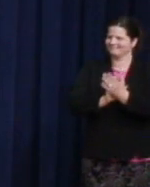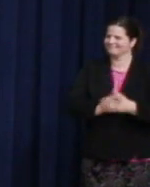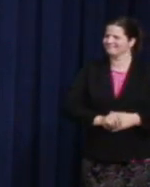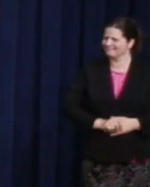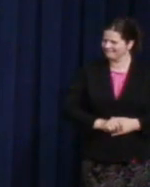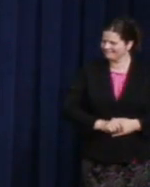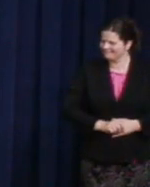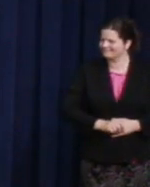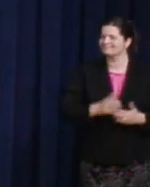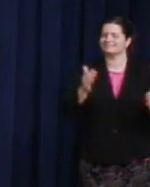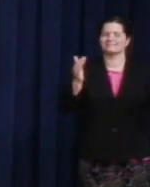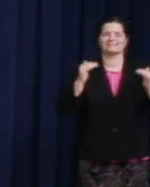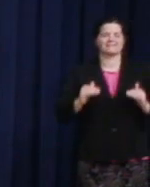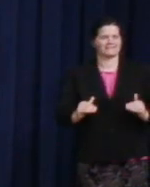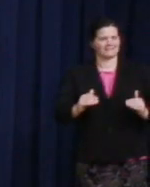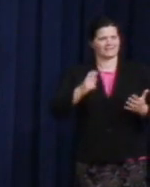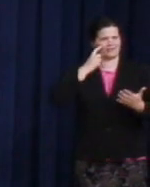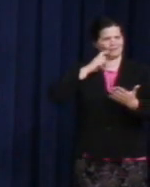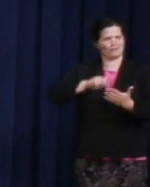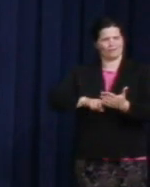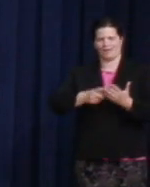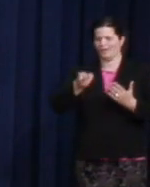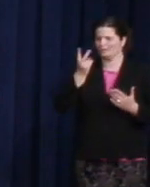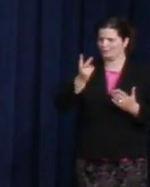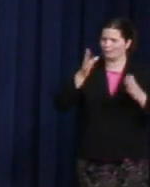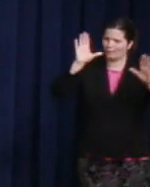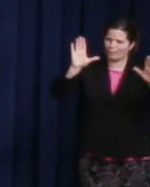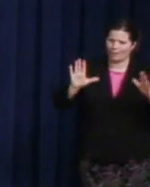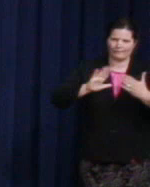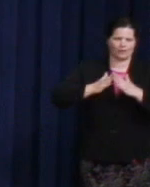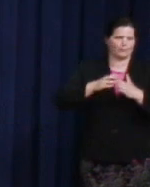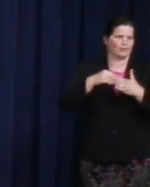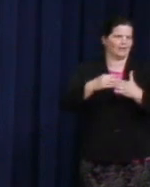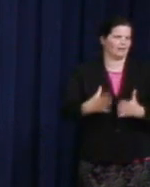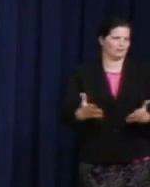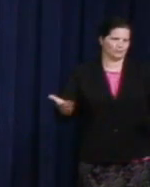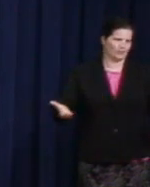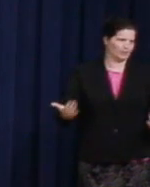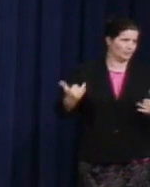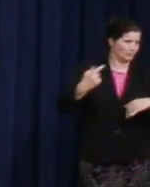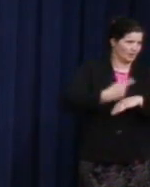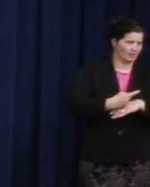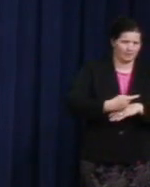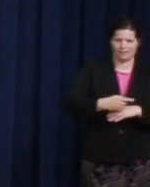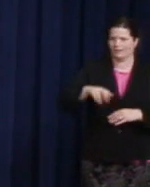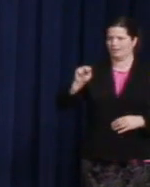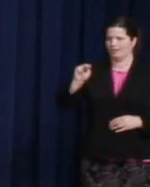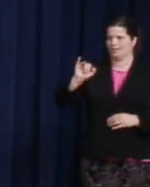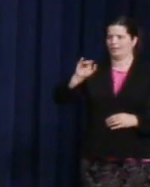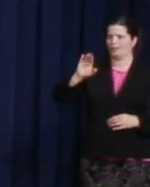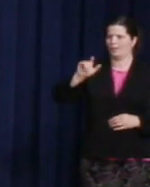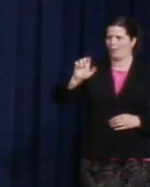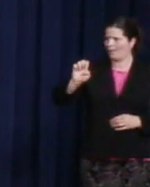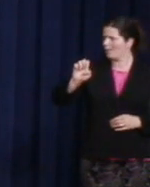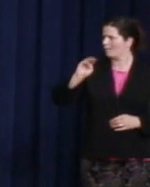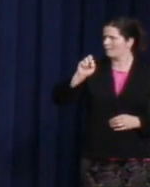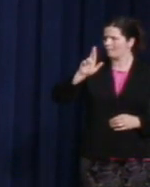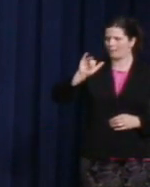I also want to recognize two incredible community leaders who are here in this audience. First, the honorable Nicole Marie Ramirez, who serves as San Diego City Commissioner